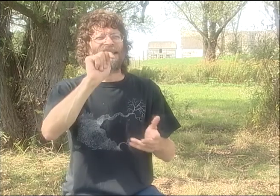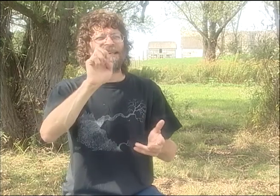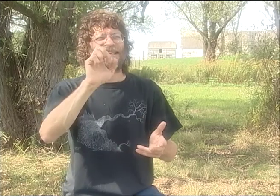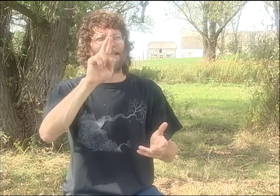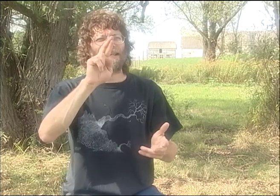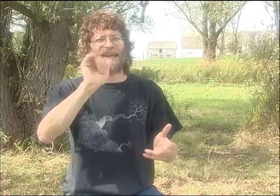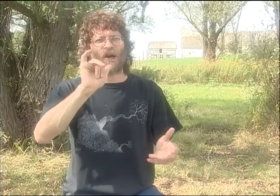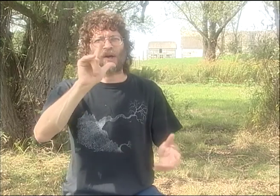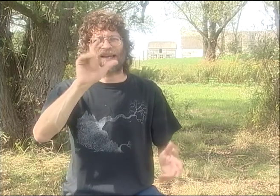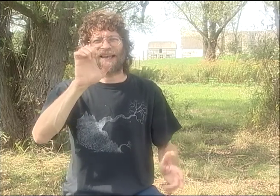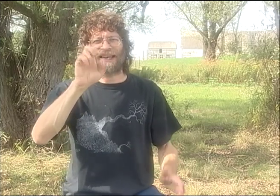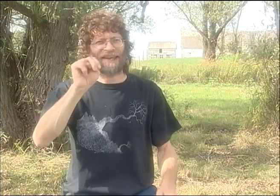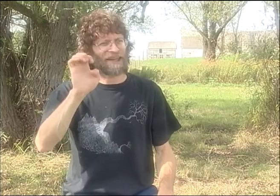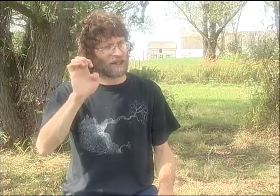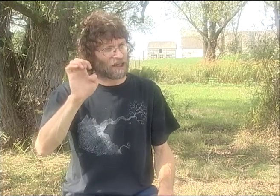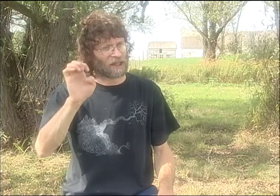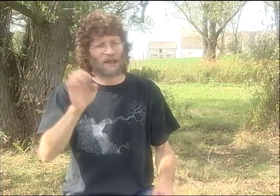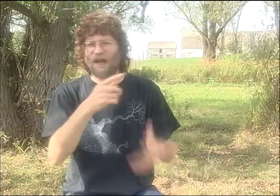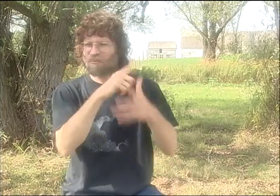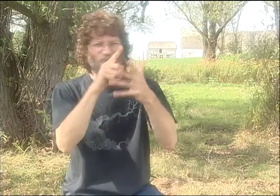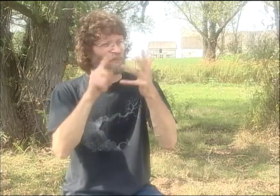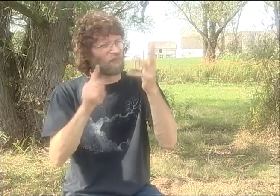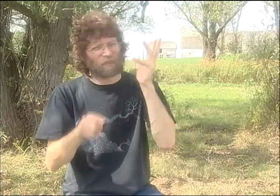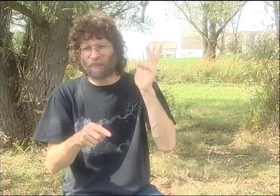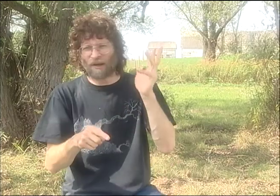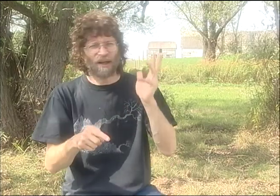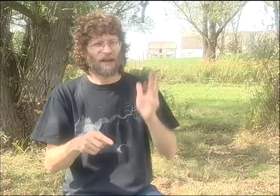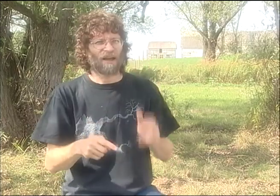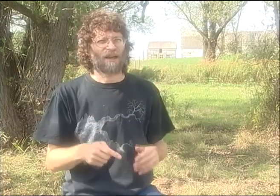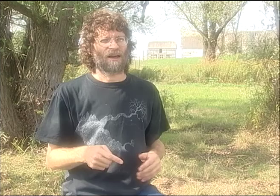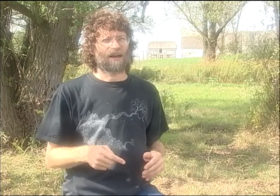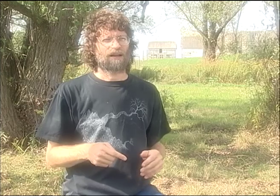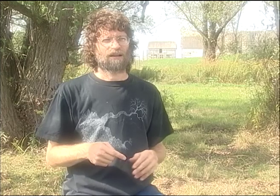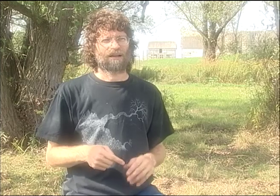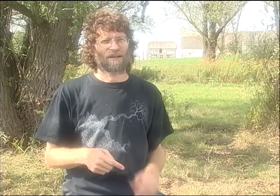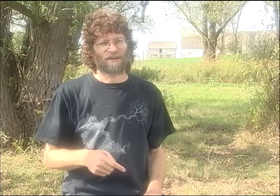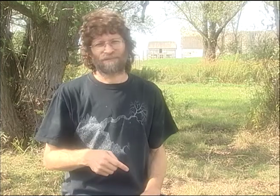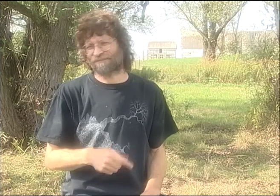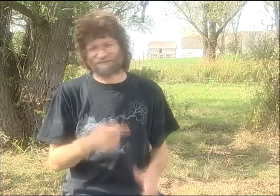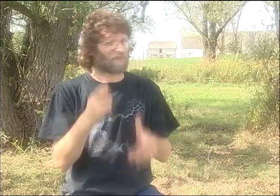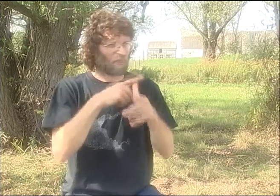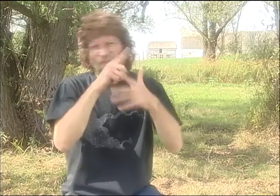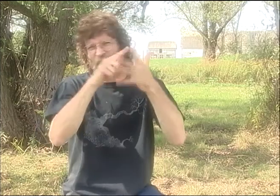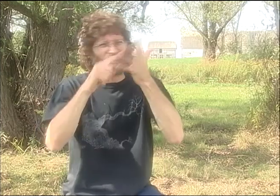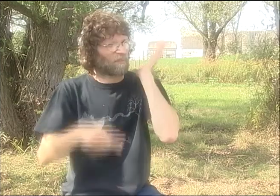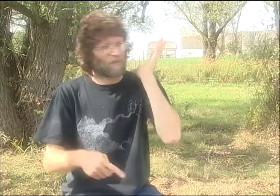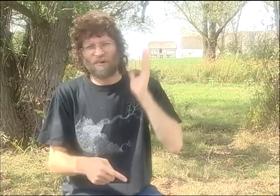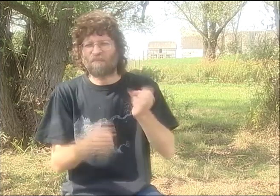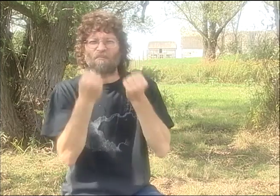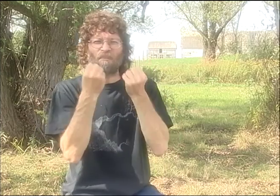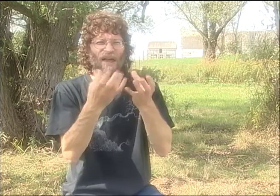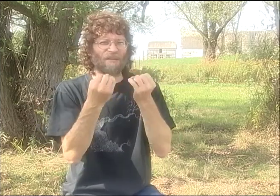JUST INCREDIBLE. AND TERRYLENE ALSO. ALL THESE DIFFERENT NAMES,